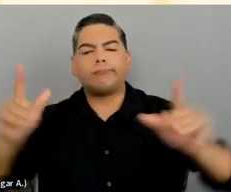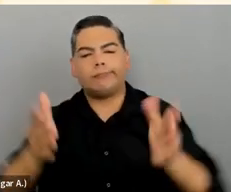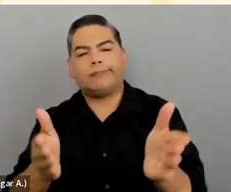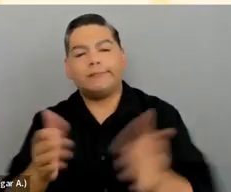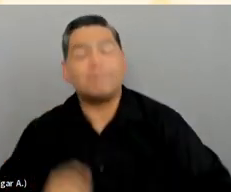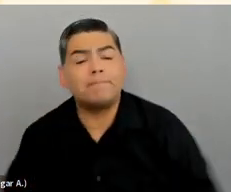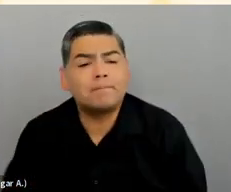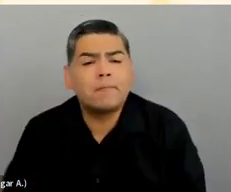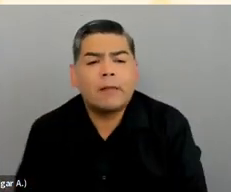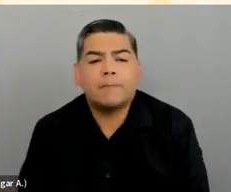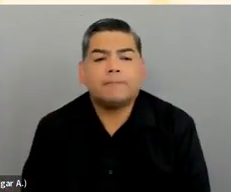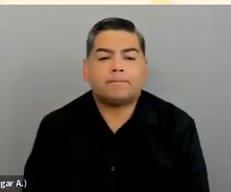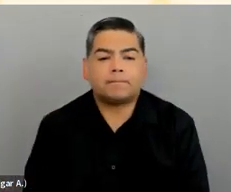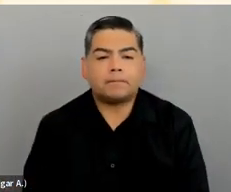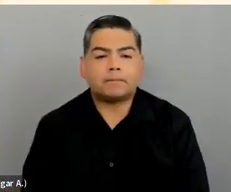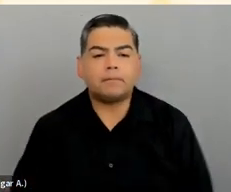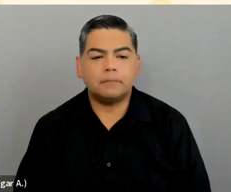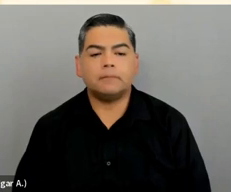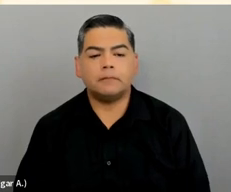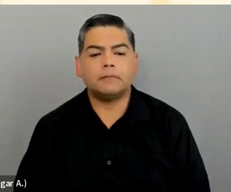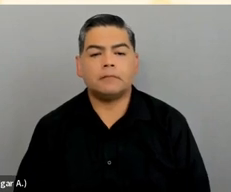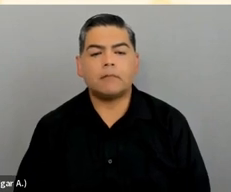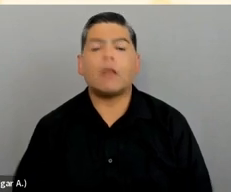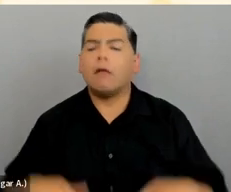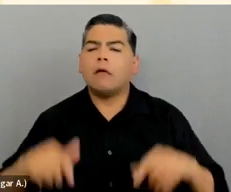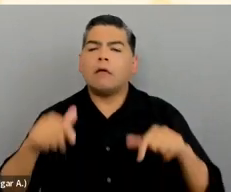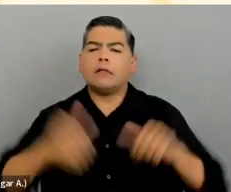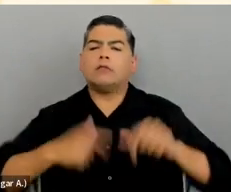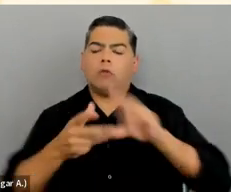When we talk about accessibility, and digital accessibility,